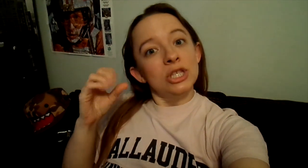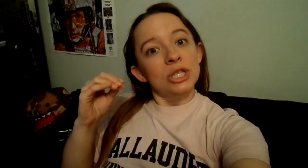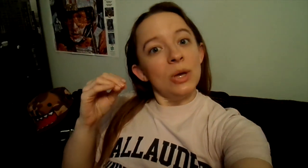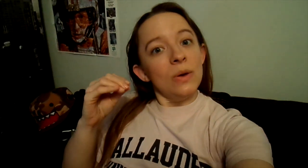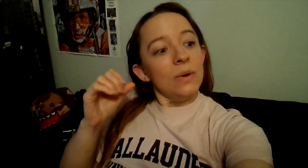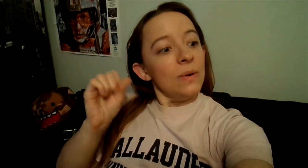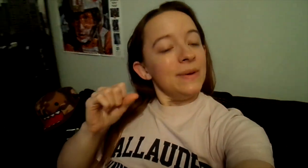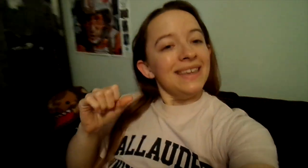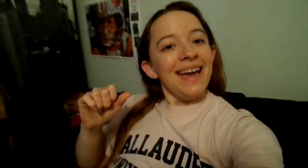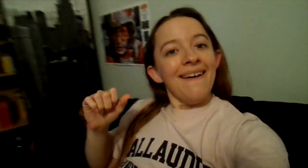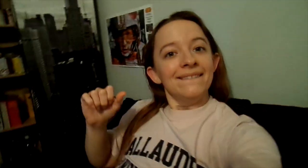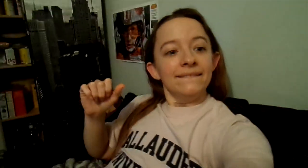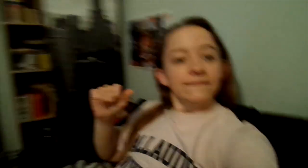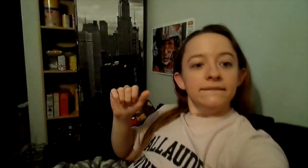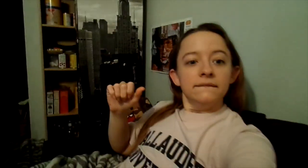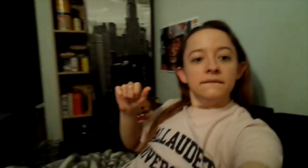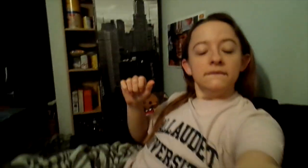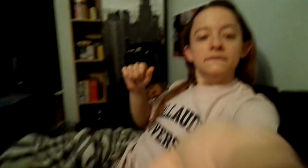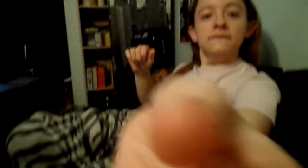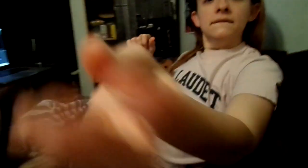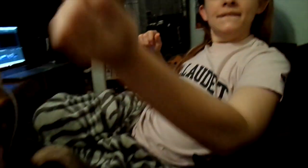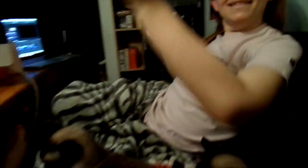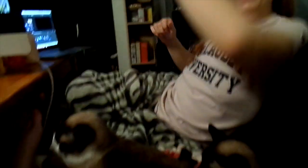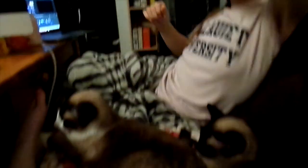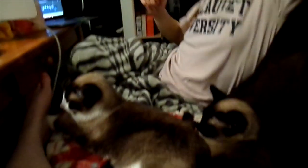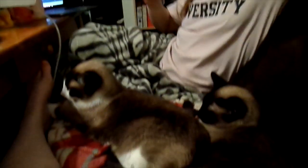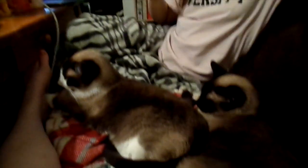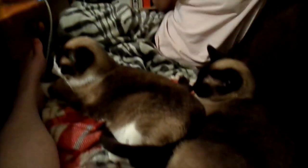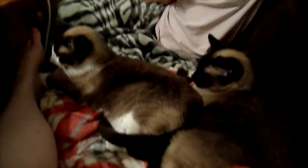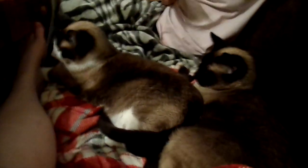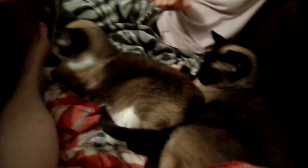so yeah.